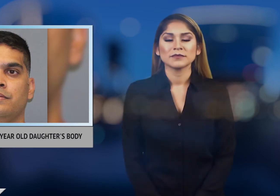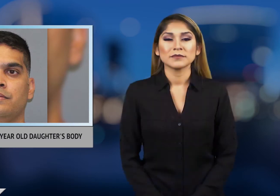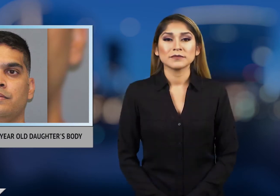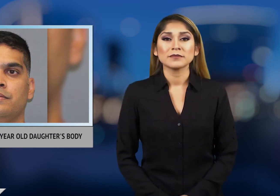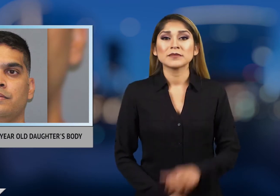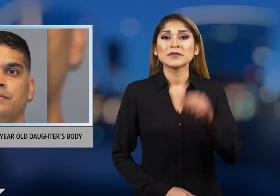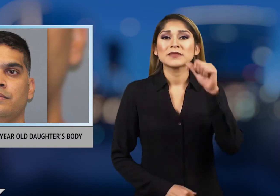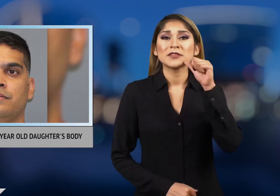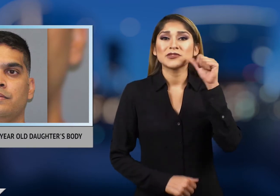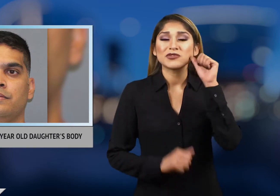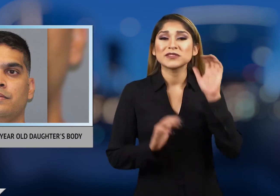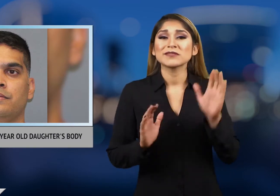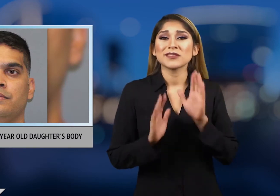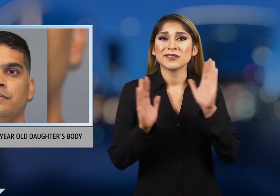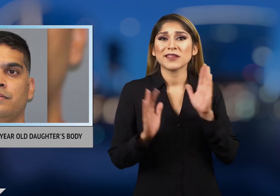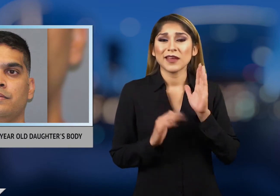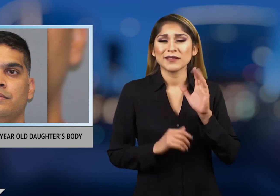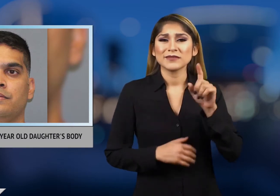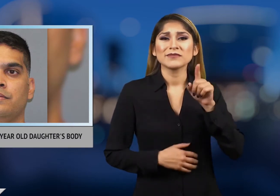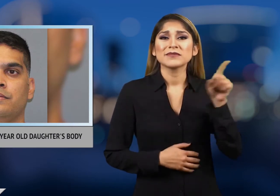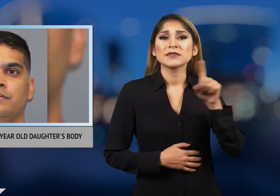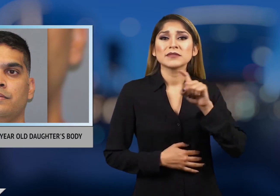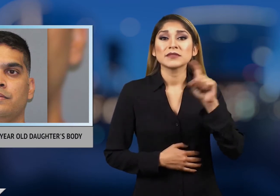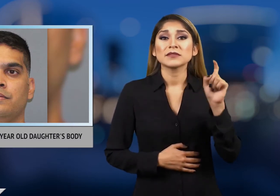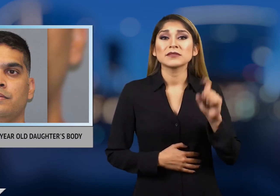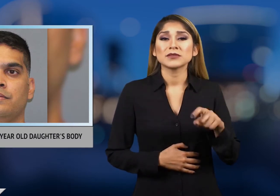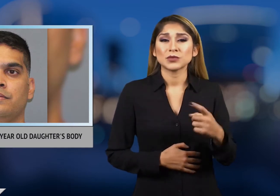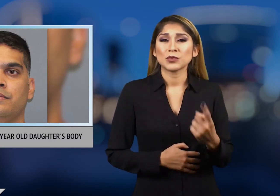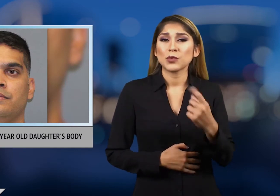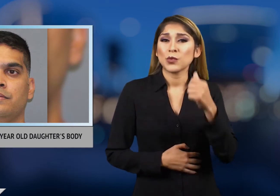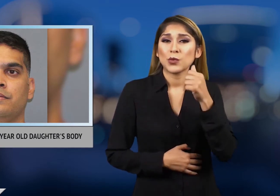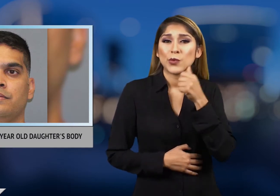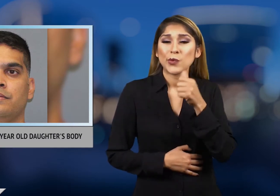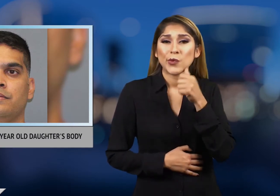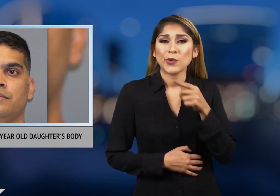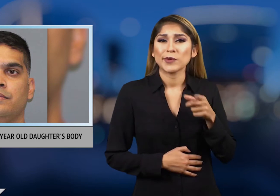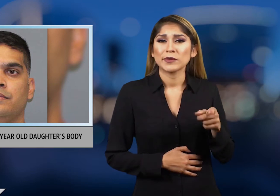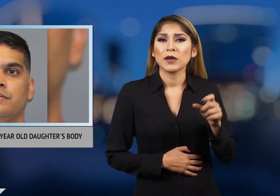Yesterday authorities in Texas discovered the body